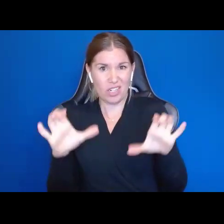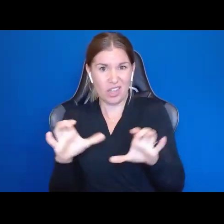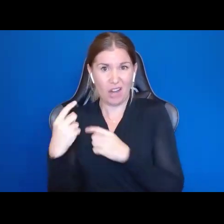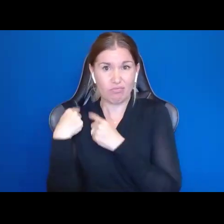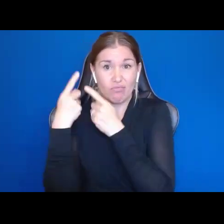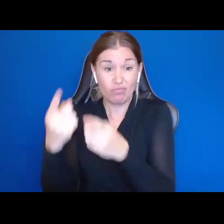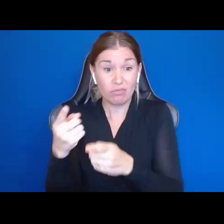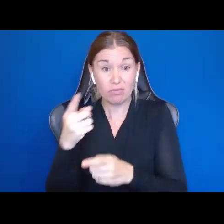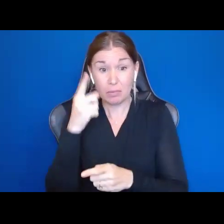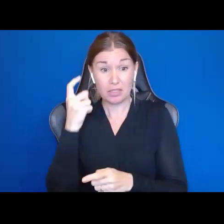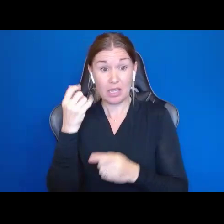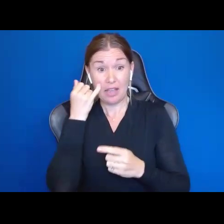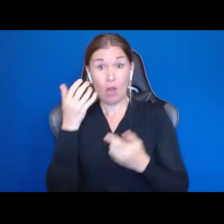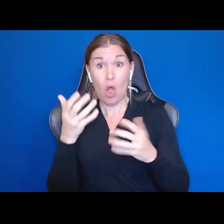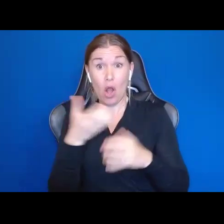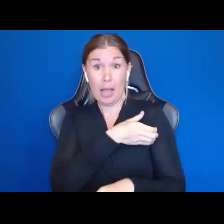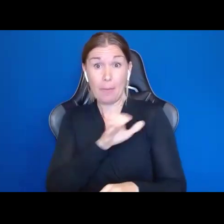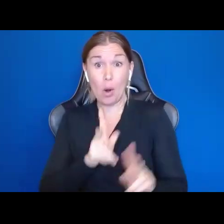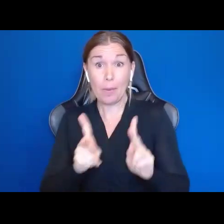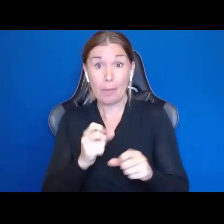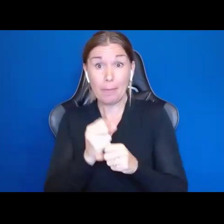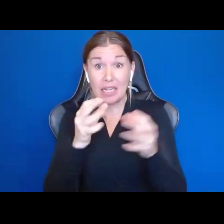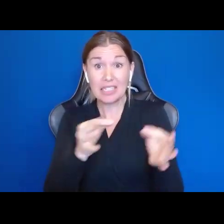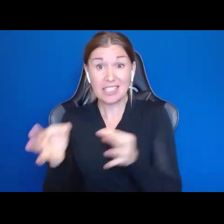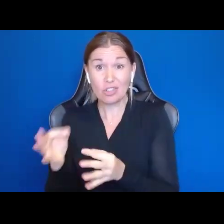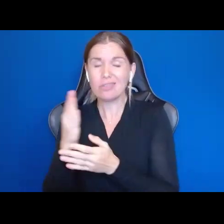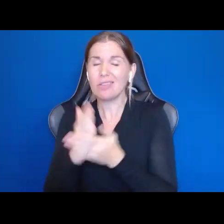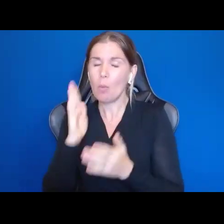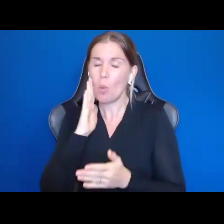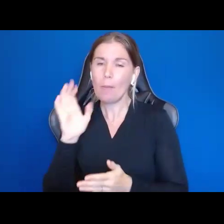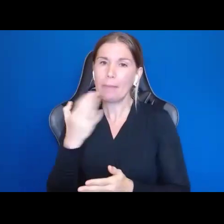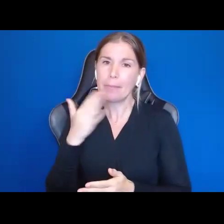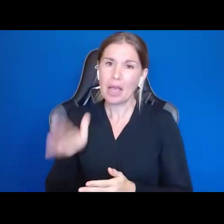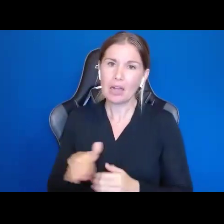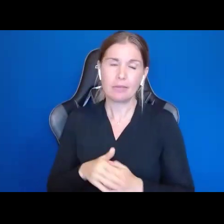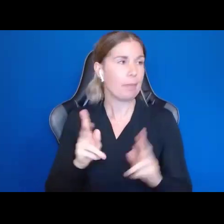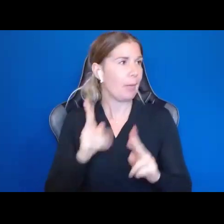people to make decisions, guess what, some will make bad ones, people are going to make mistakes, date the wrong people, buy the wrong things.